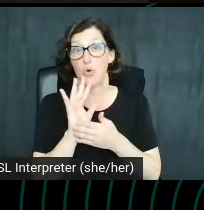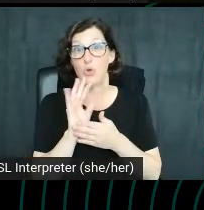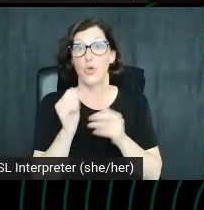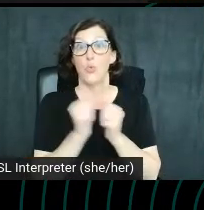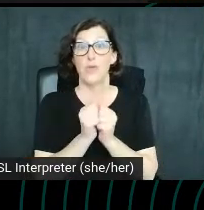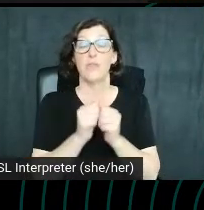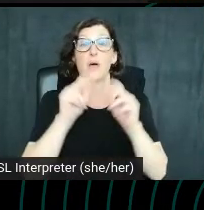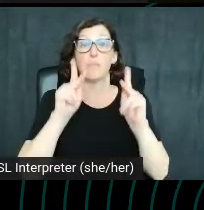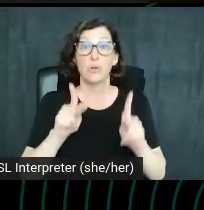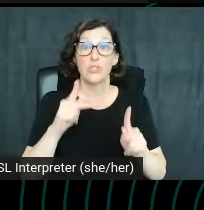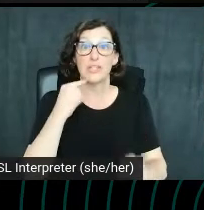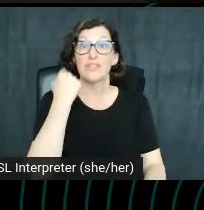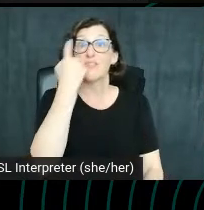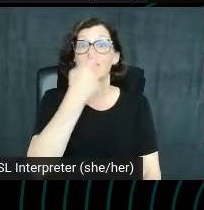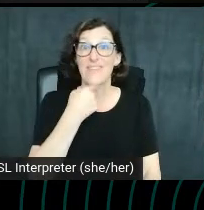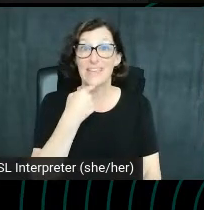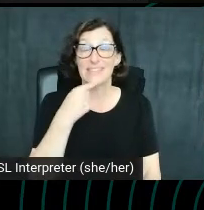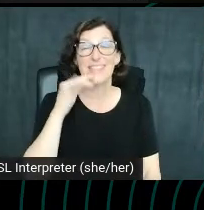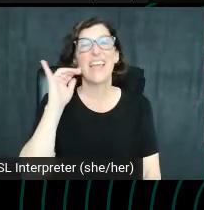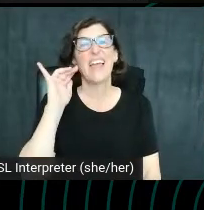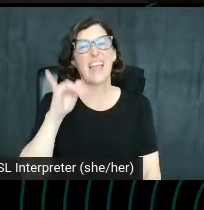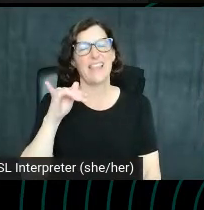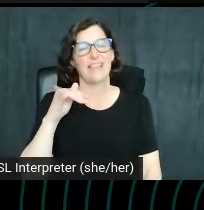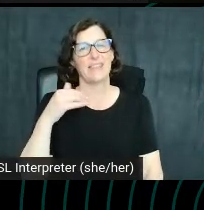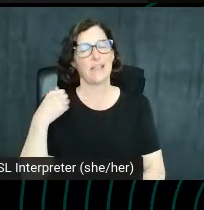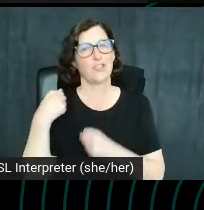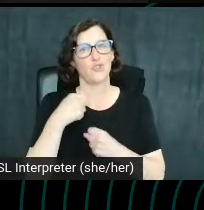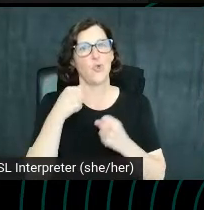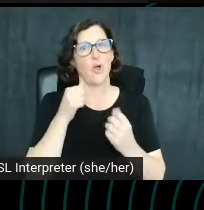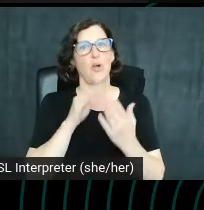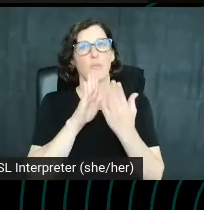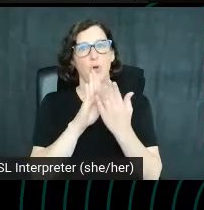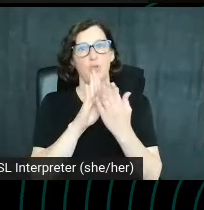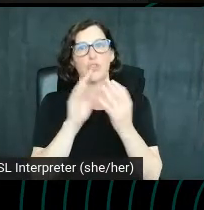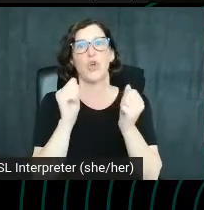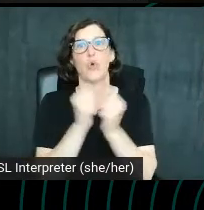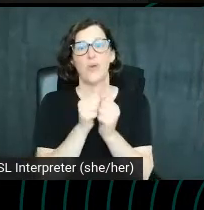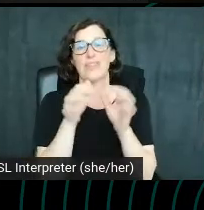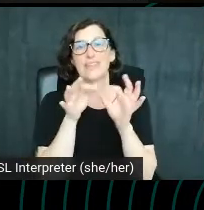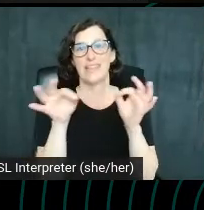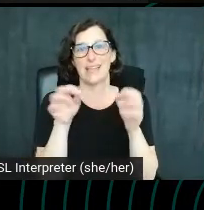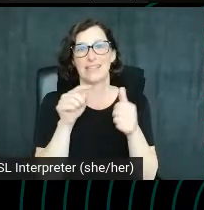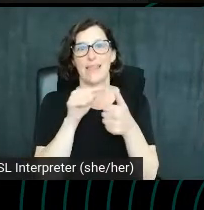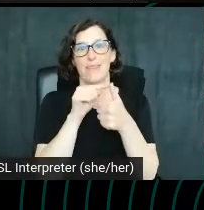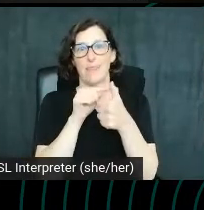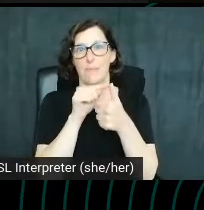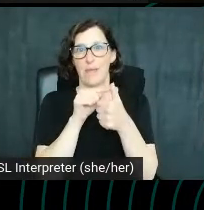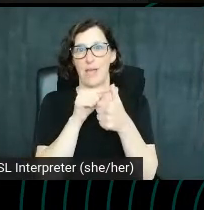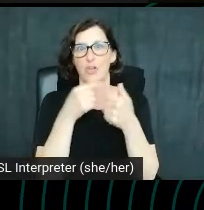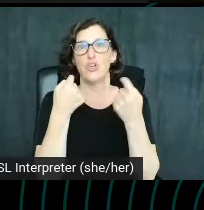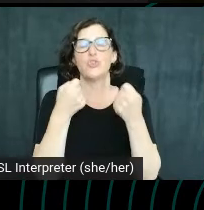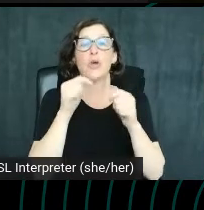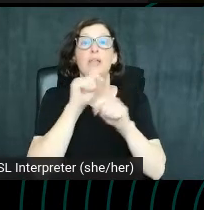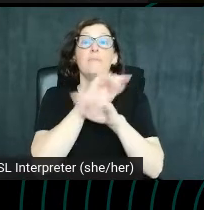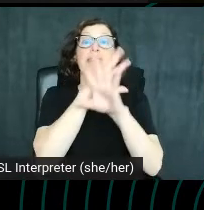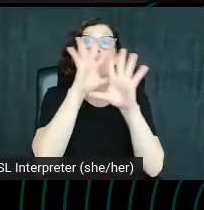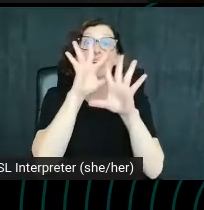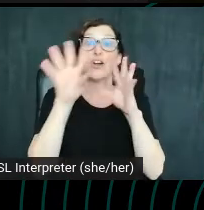then that's a really strong tactic, along with text in the thumbnail. To give text, trying to be clear and add text encourages people